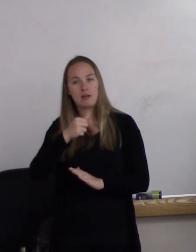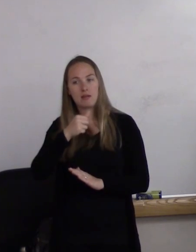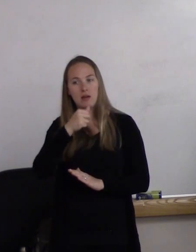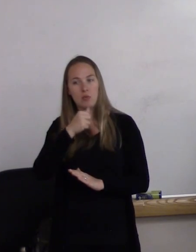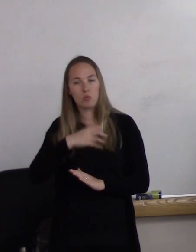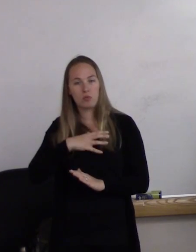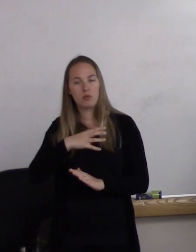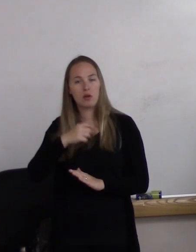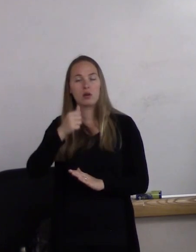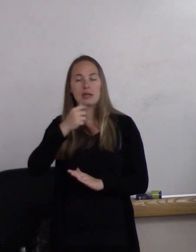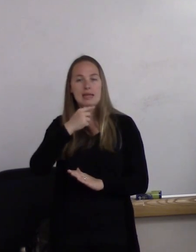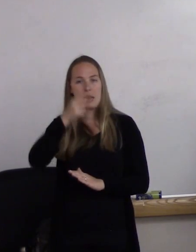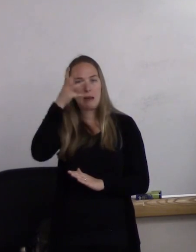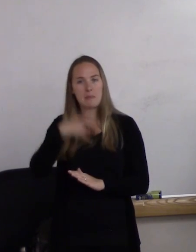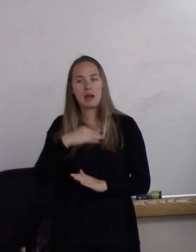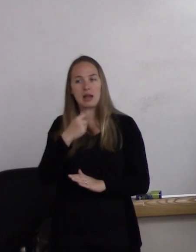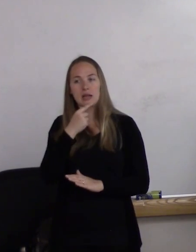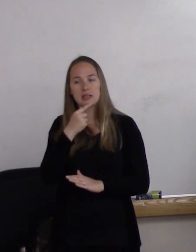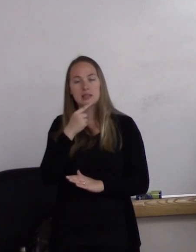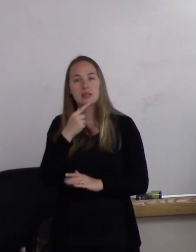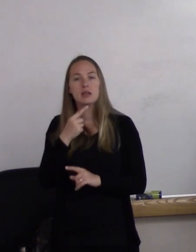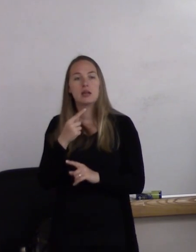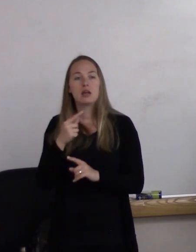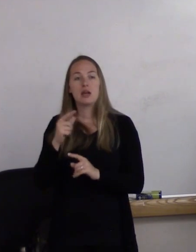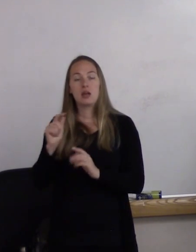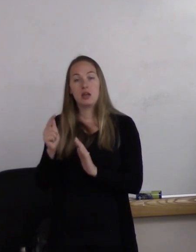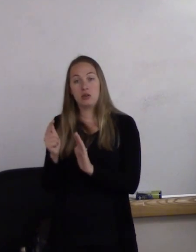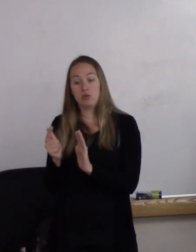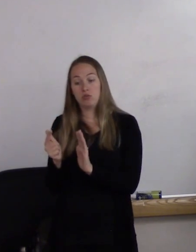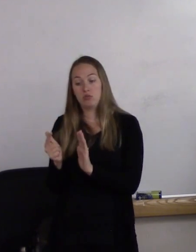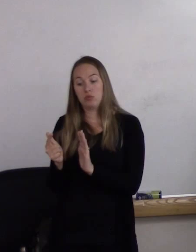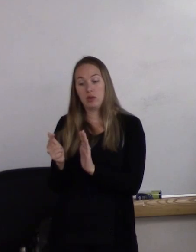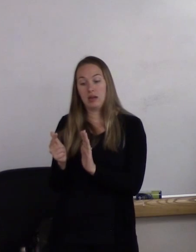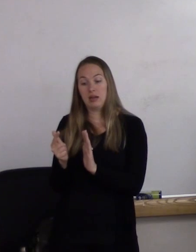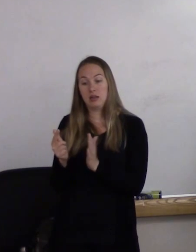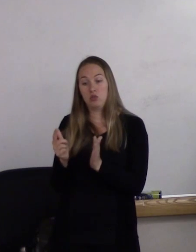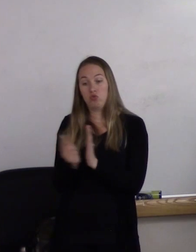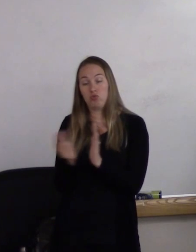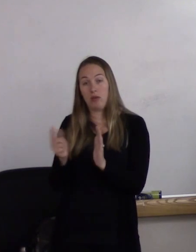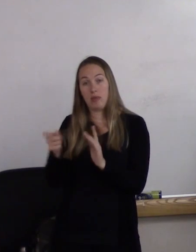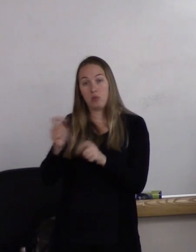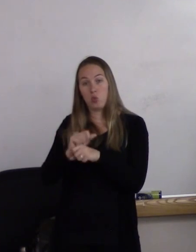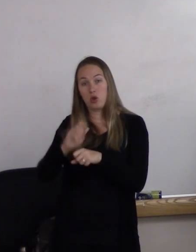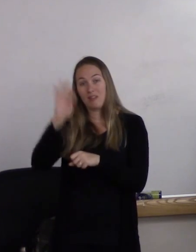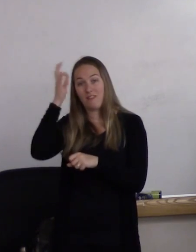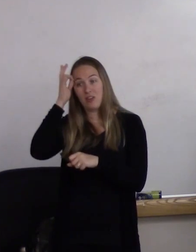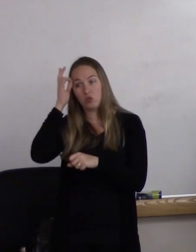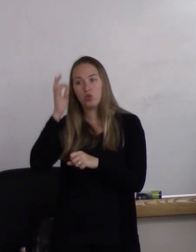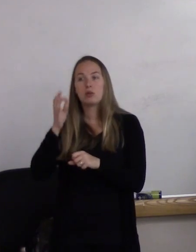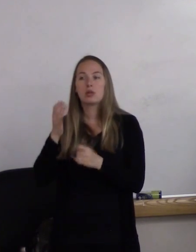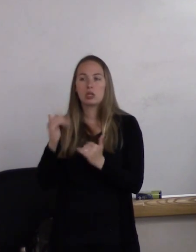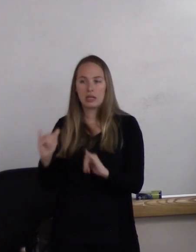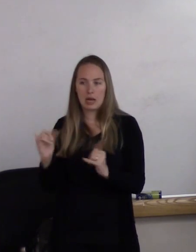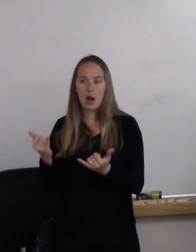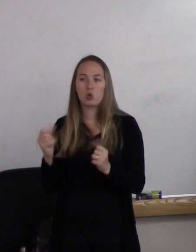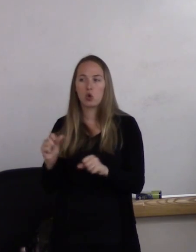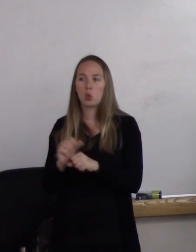but you still could fire an individual for being gay or lesbian in federal employment.